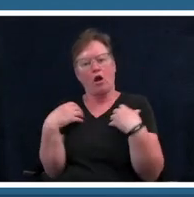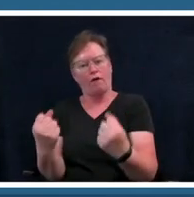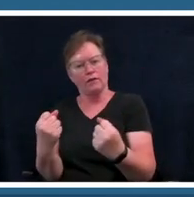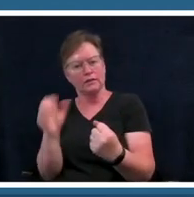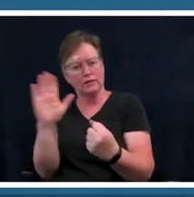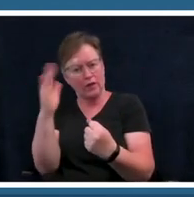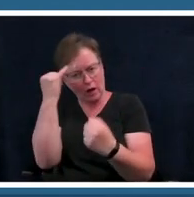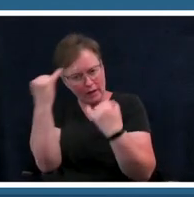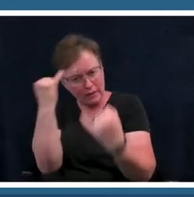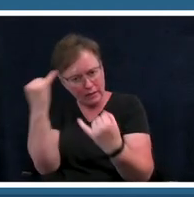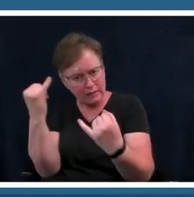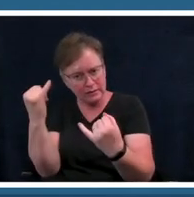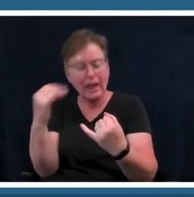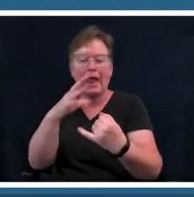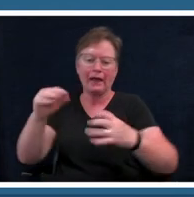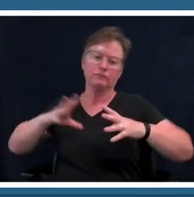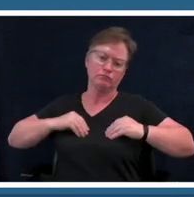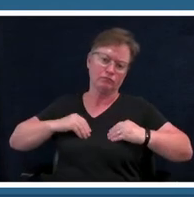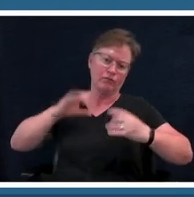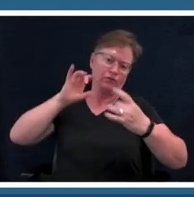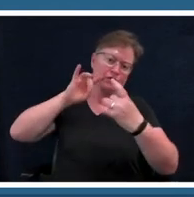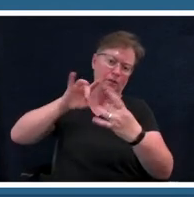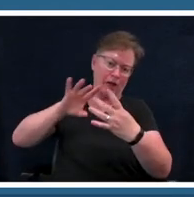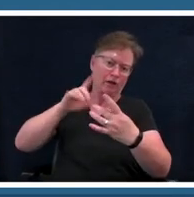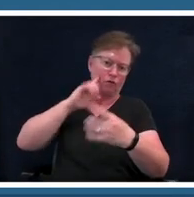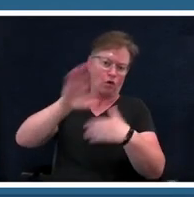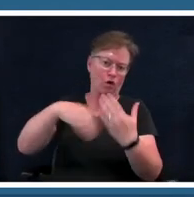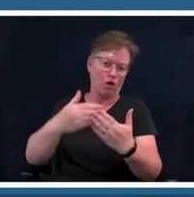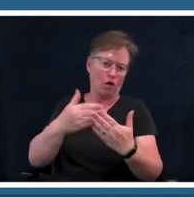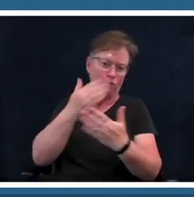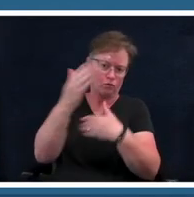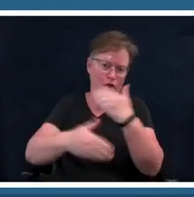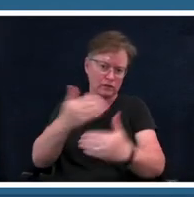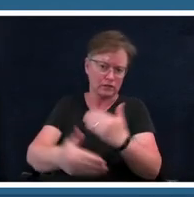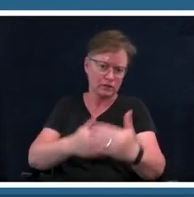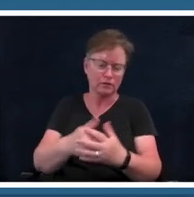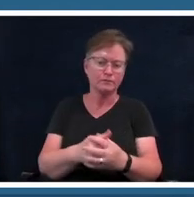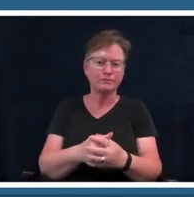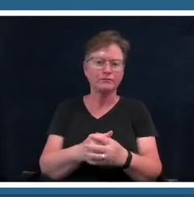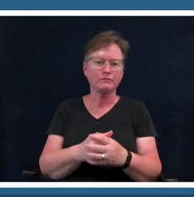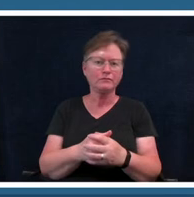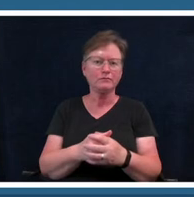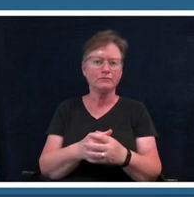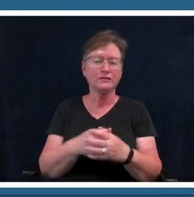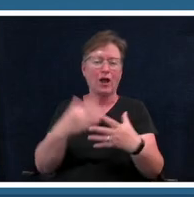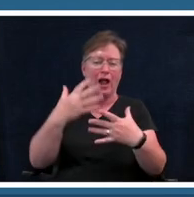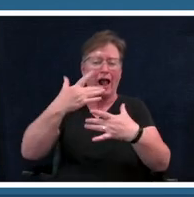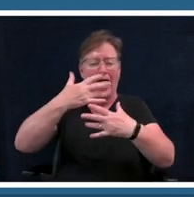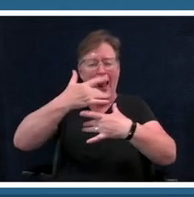feedback in general okay this has been a lot about monuments